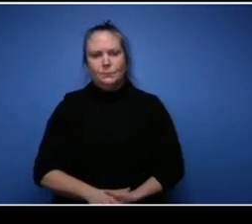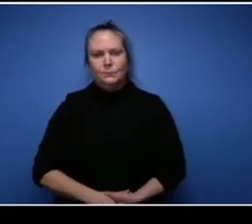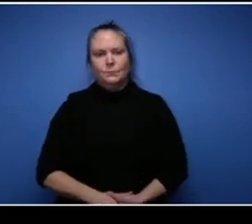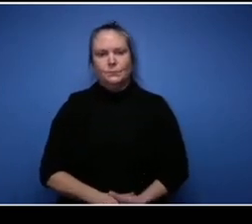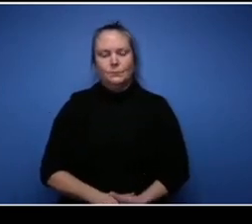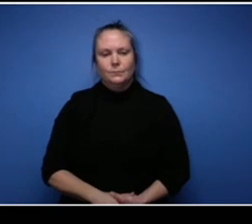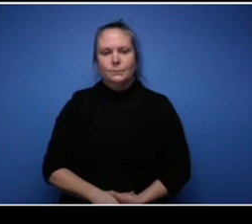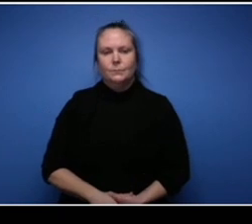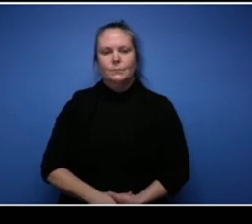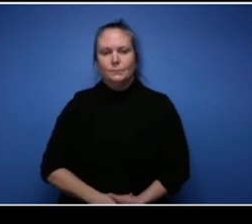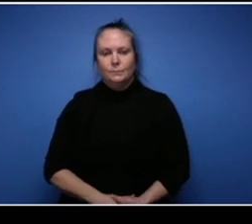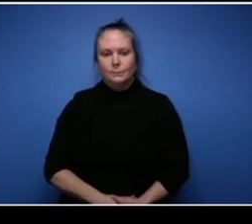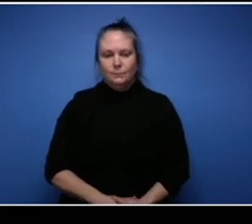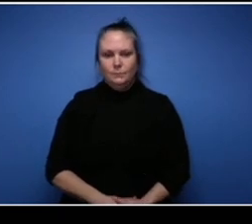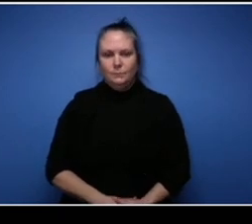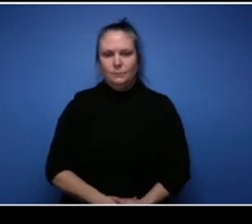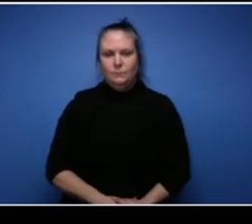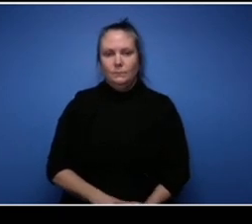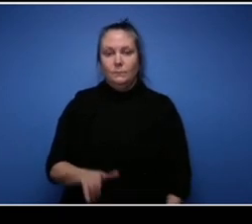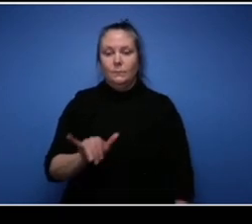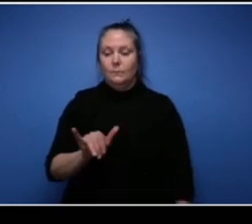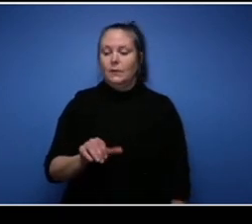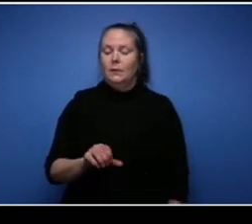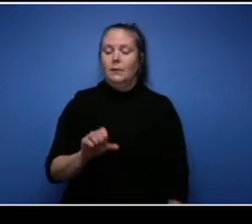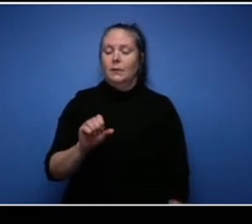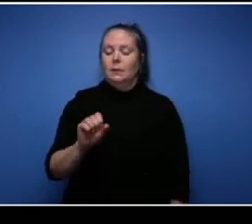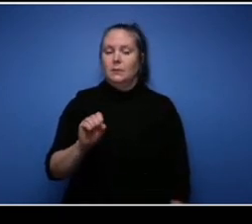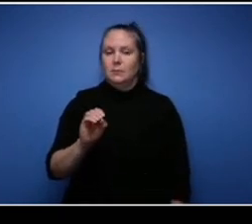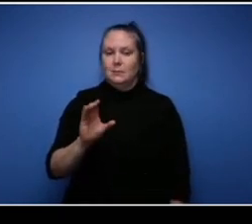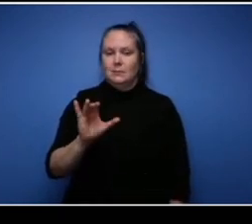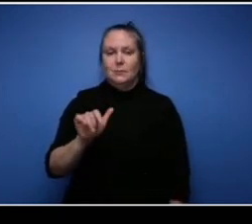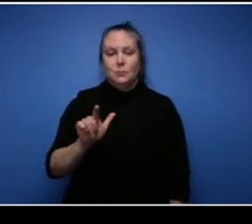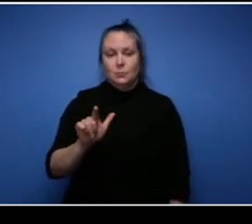comes to like social media, you got to be able to handle uh with respect to social media